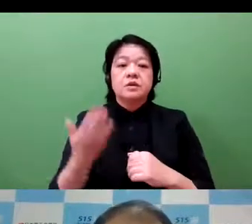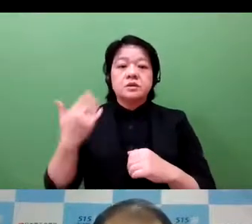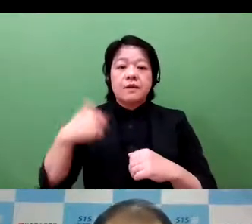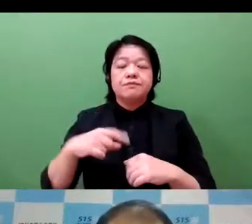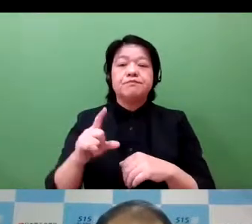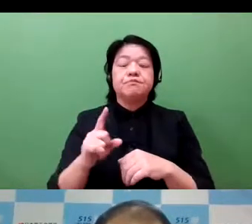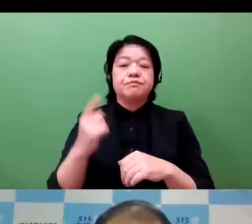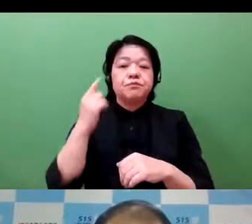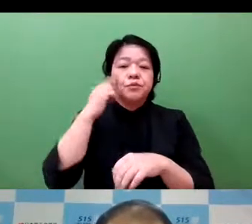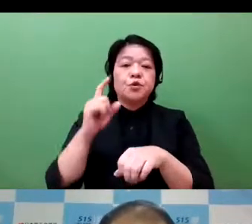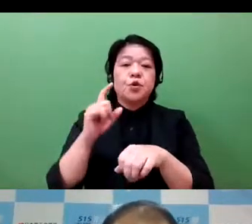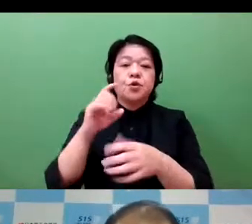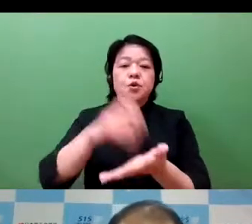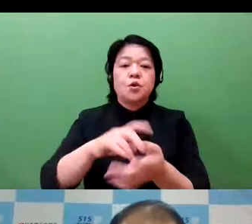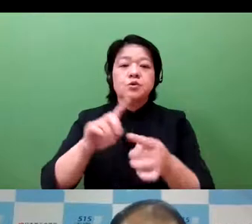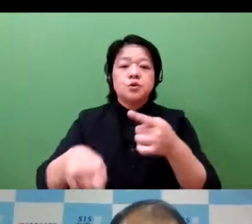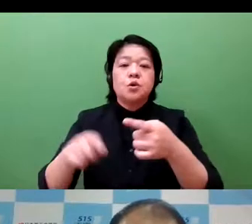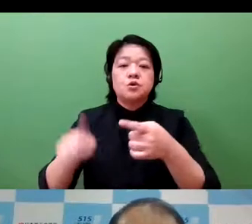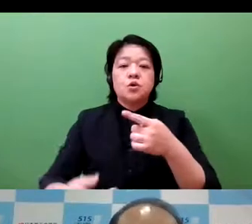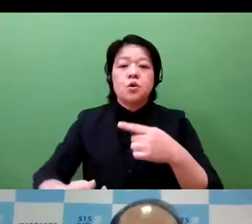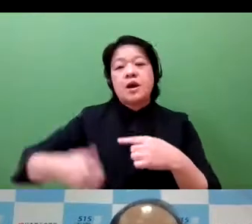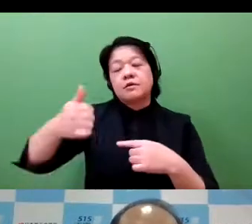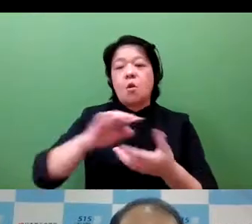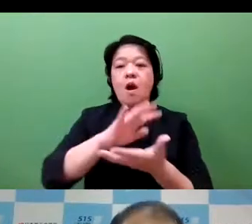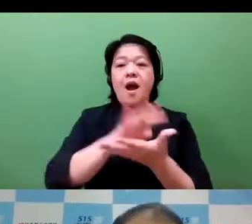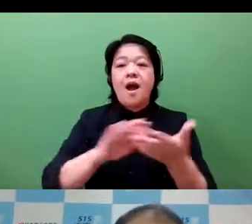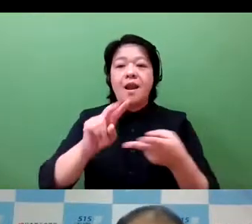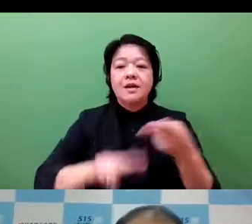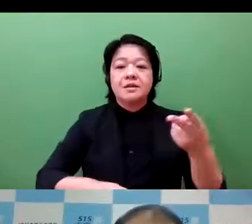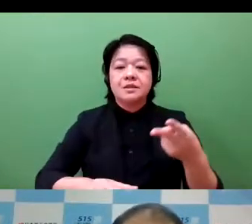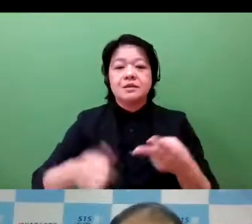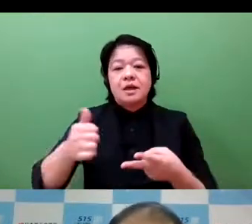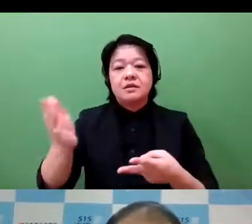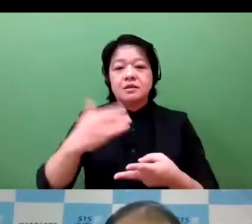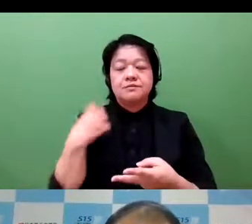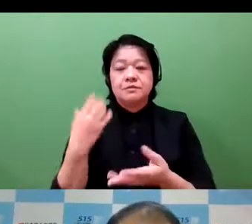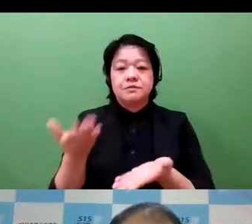And we have had the former commissioner of JBO,